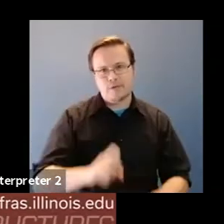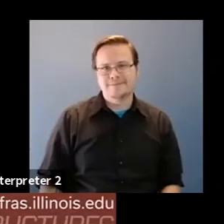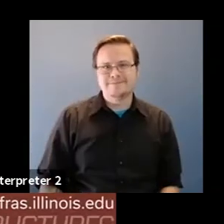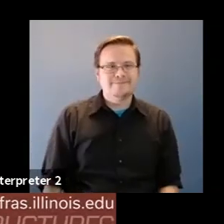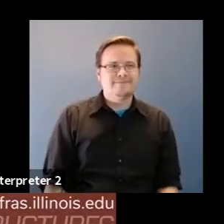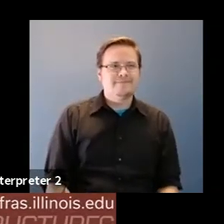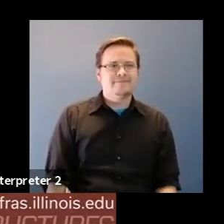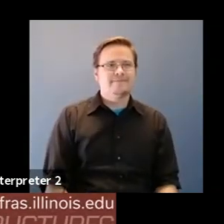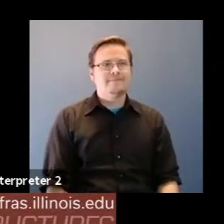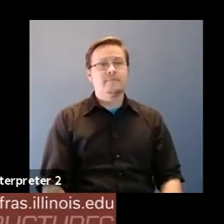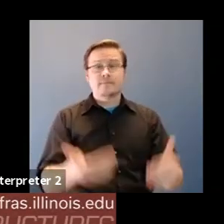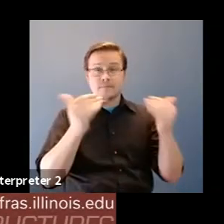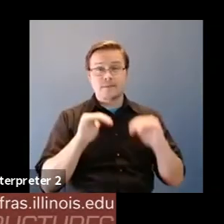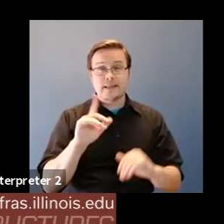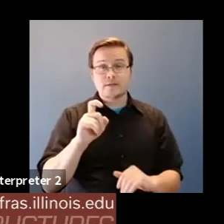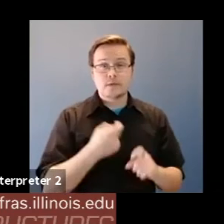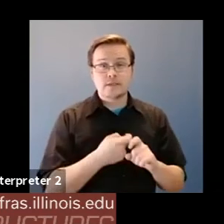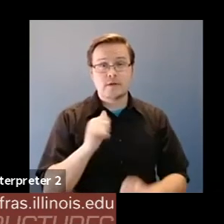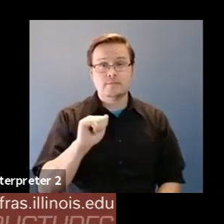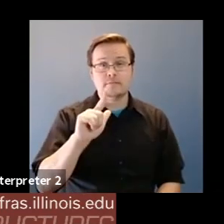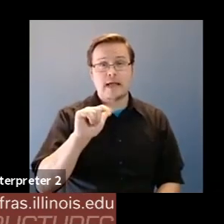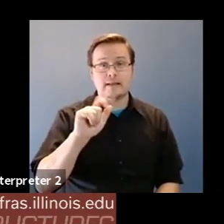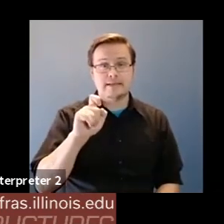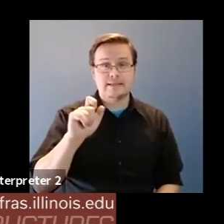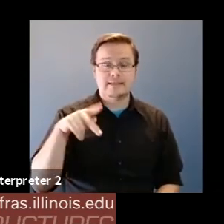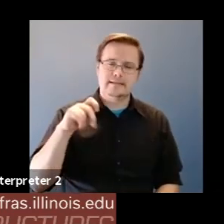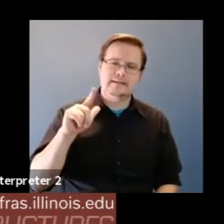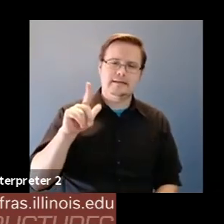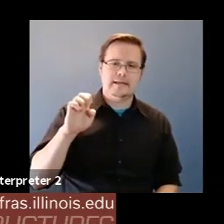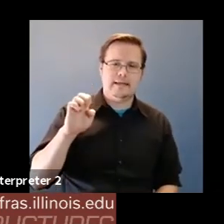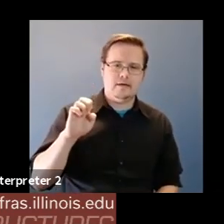Karrie Karahalios: The next question is from Alex kale PhD candidate at the user by school.